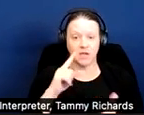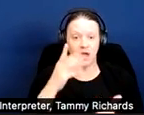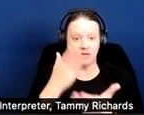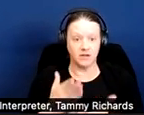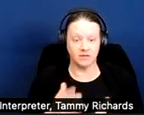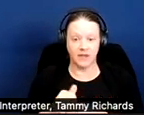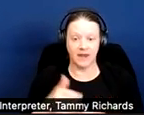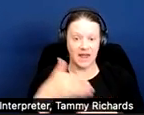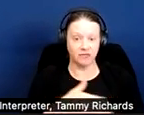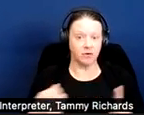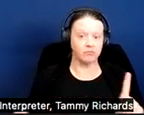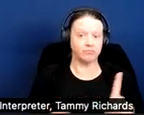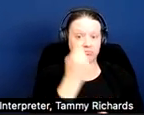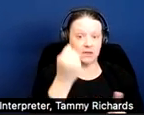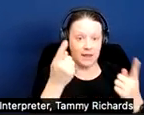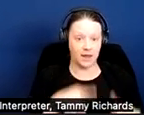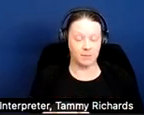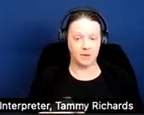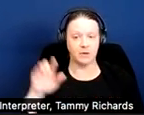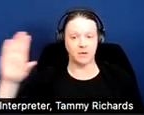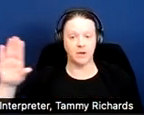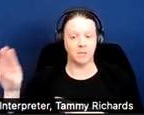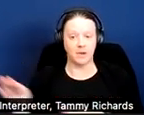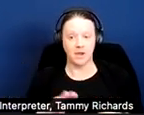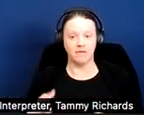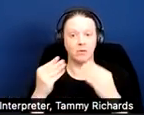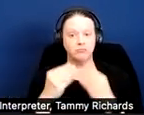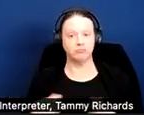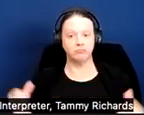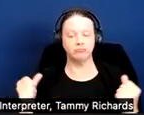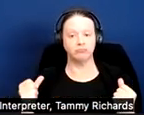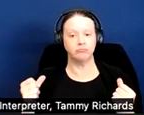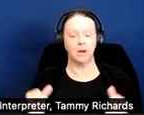the problematic behavior for the tenant who had mental health disabilities that had caused